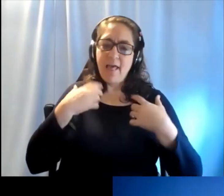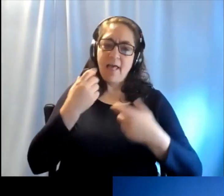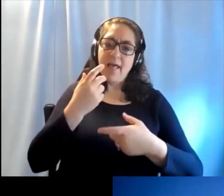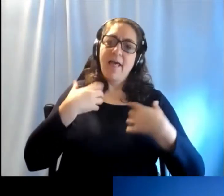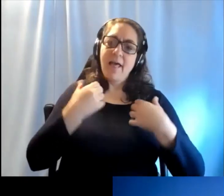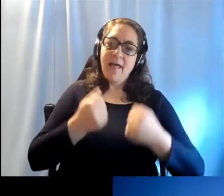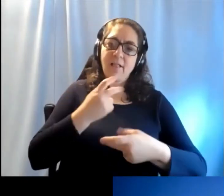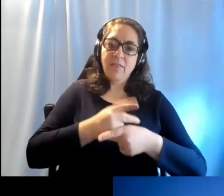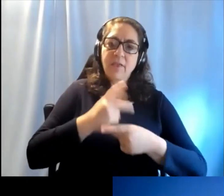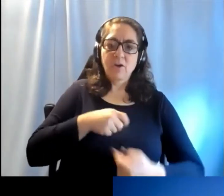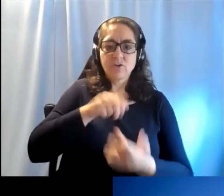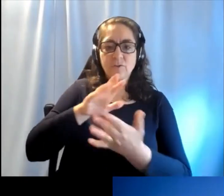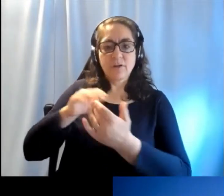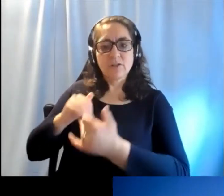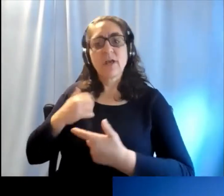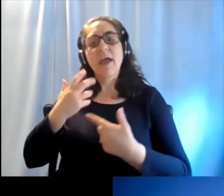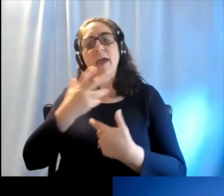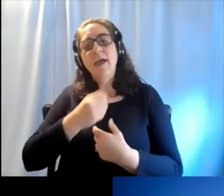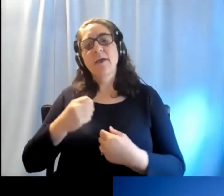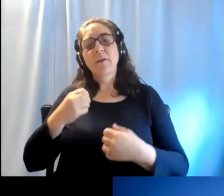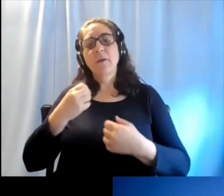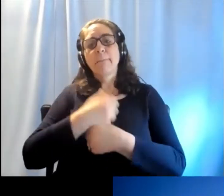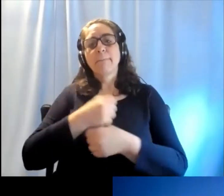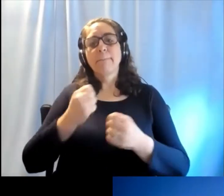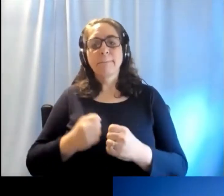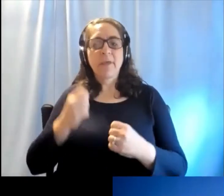World Hearing Day and the Make Listening Safe Initiative.